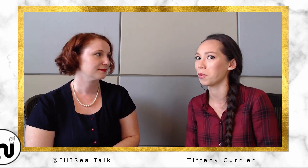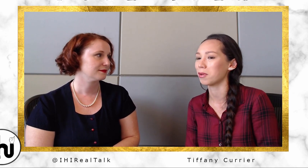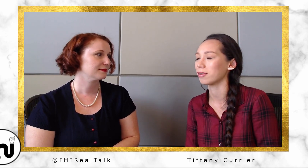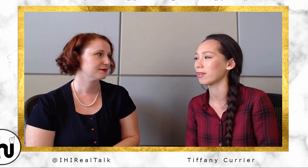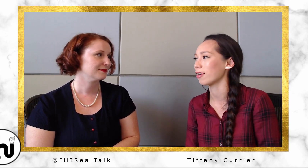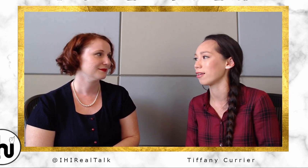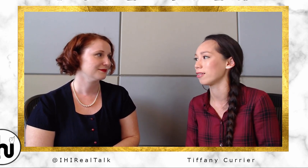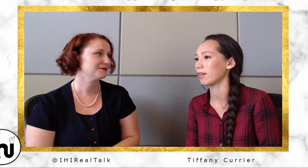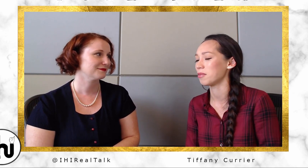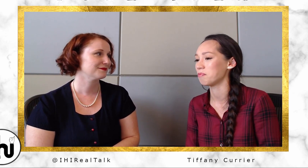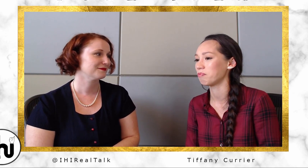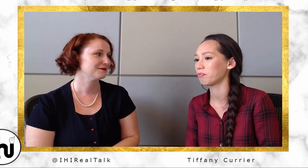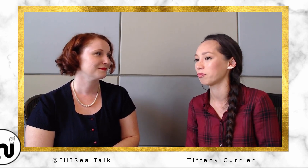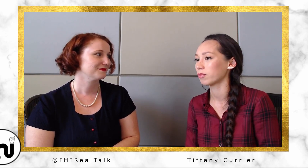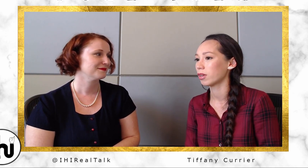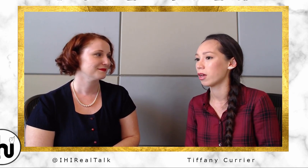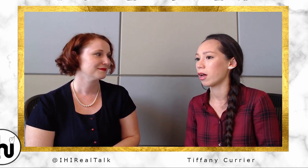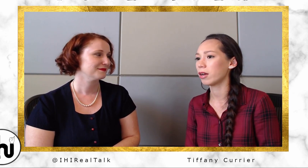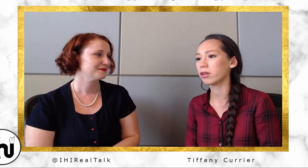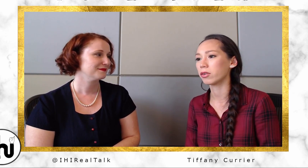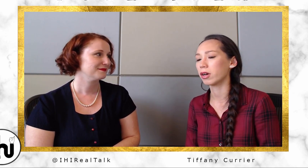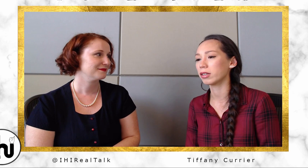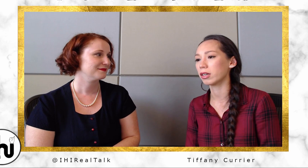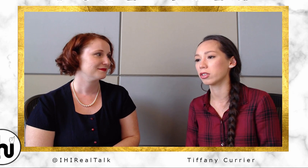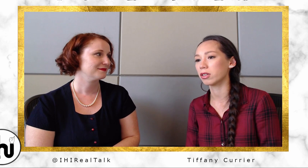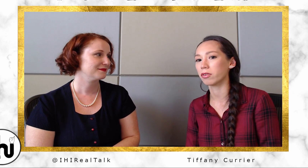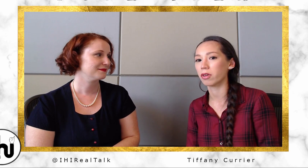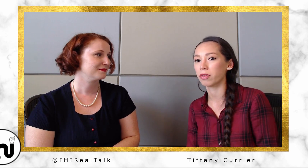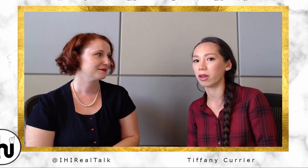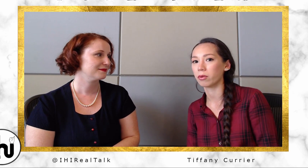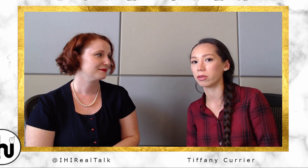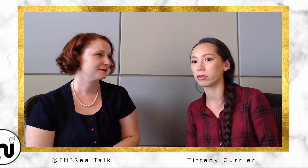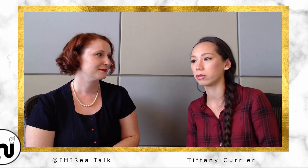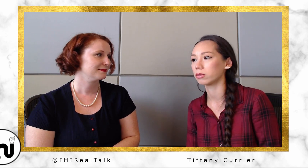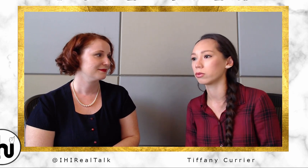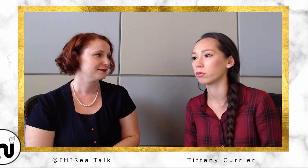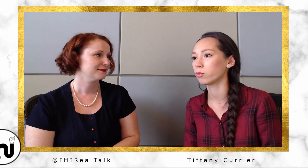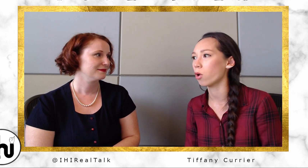And um, I don't know. I just never thought that I would want